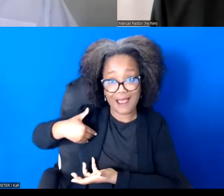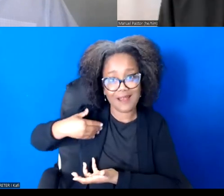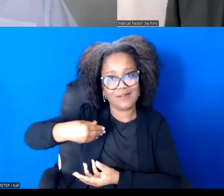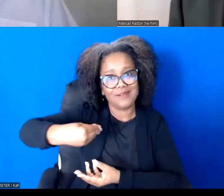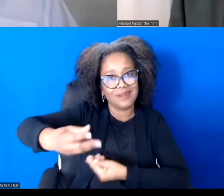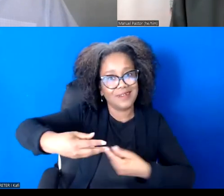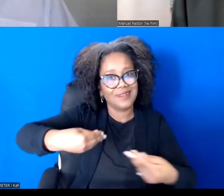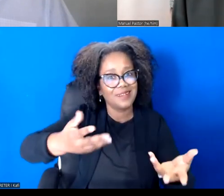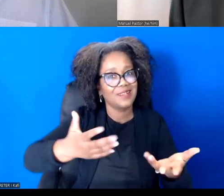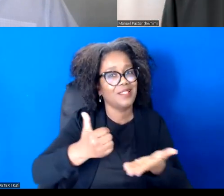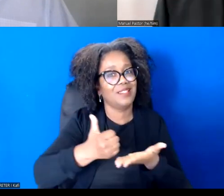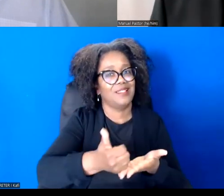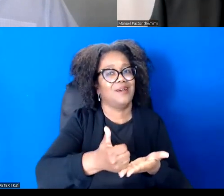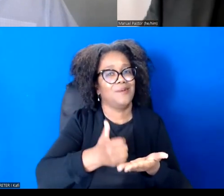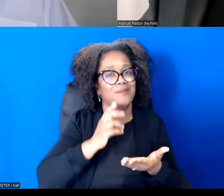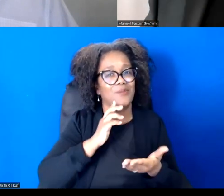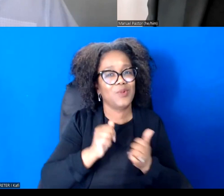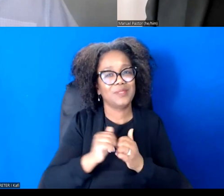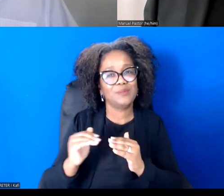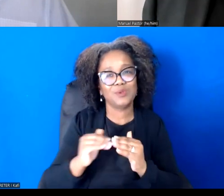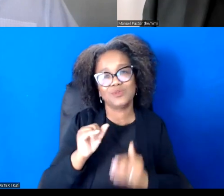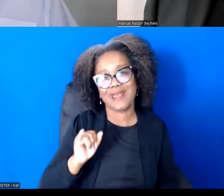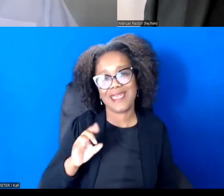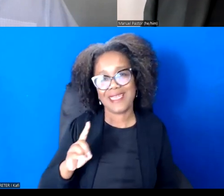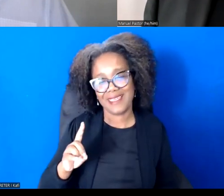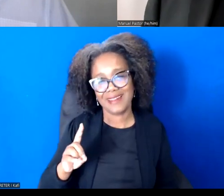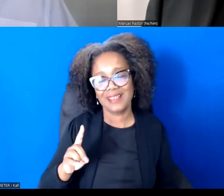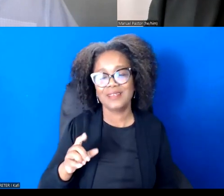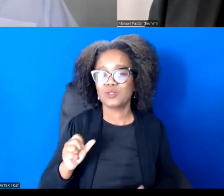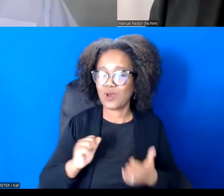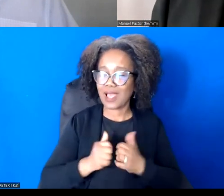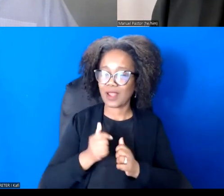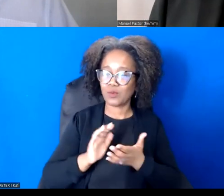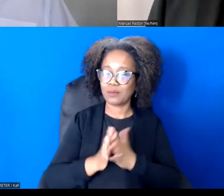I think one of the things that we try to lift up in the book, too, is the role of racism